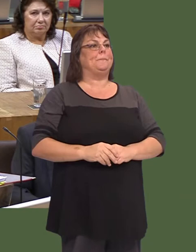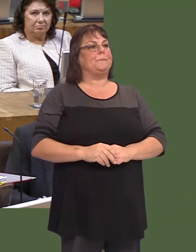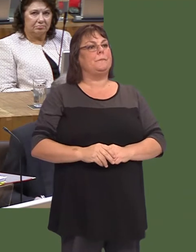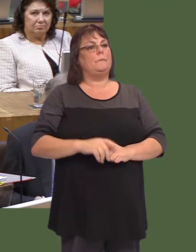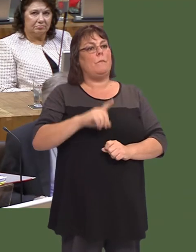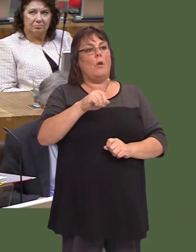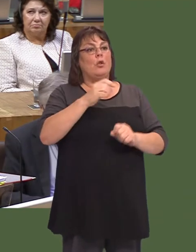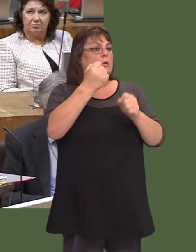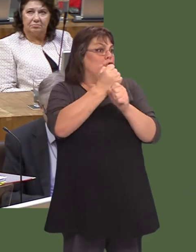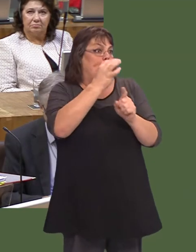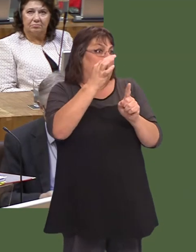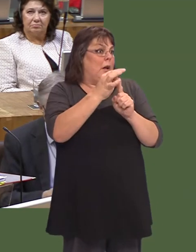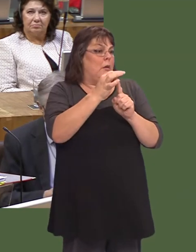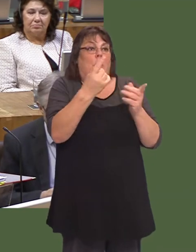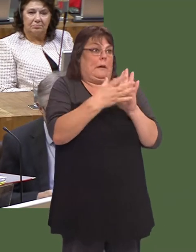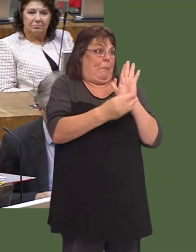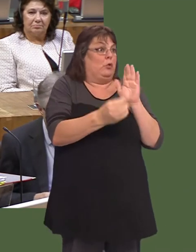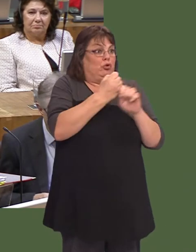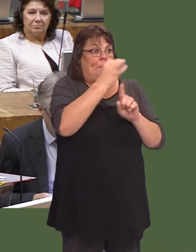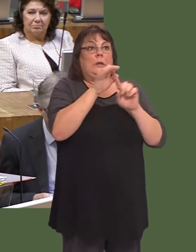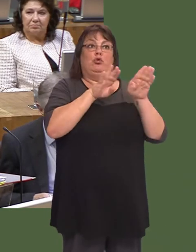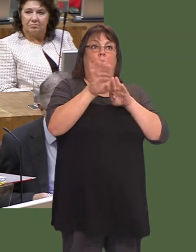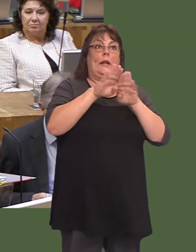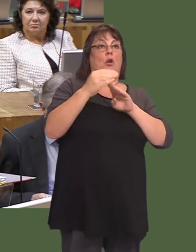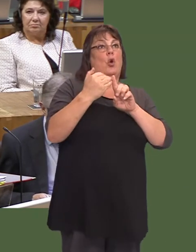Rydym niín gwybod ynglyn ‚ hyfforddi meddygon teulu, er enghraifft, yn y gogledd-ddwyrain